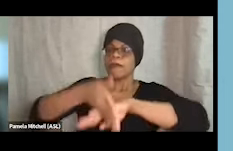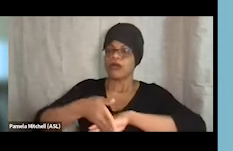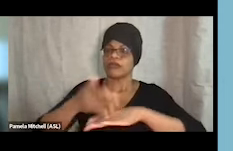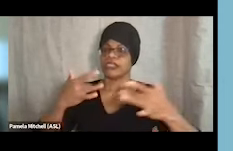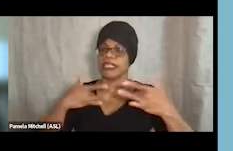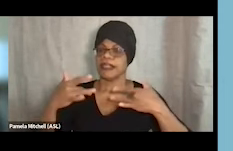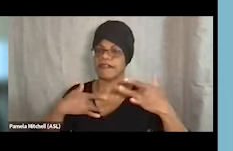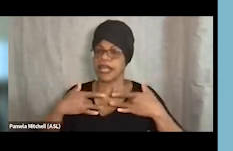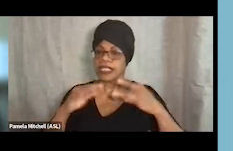Next slide.